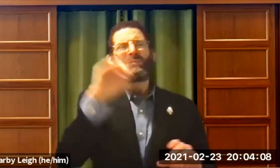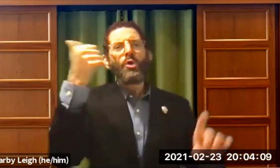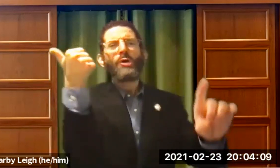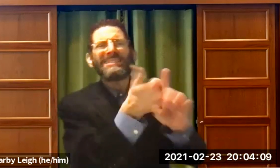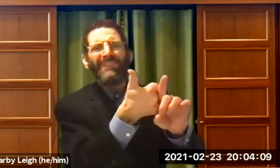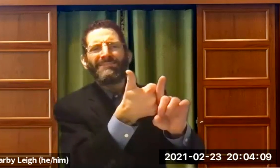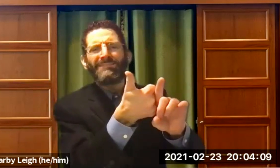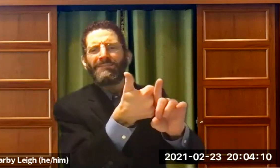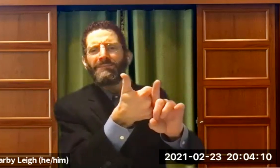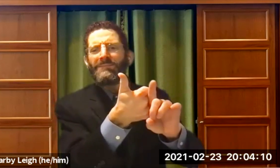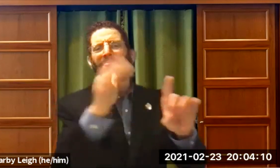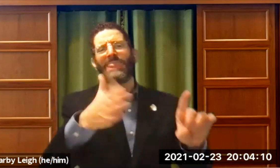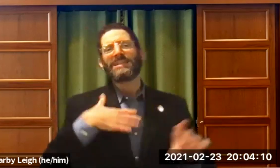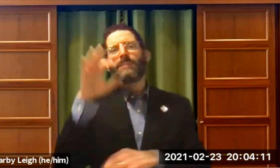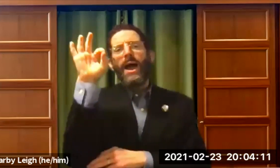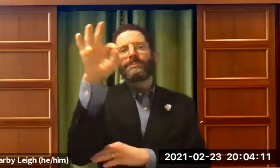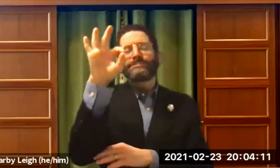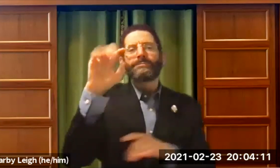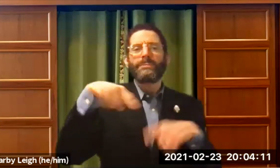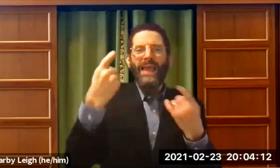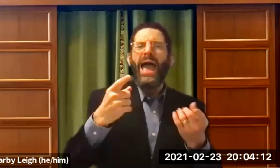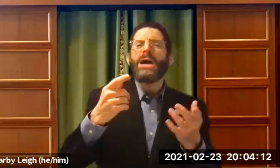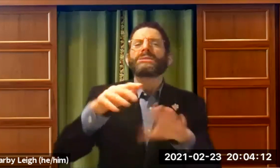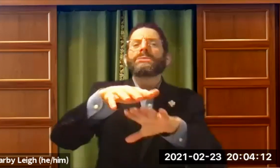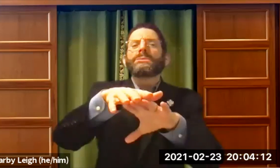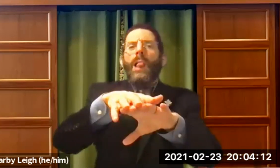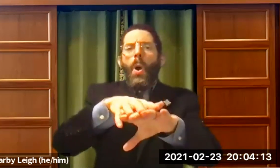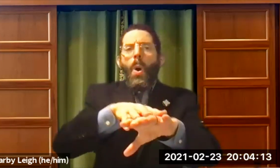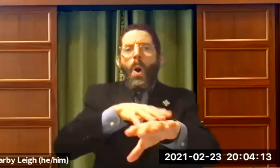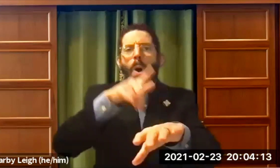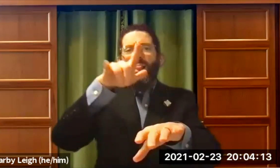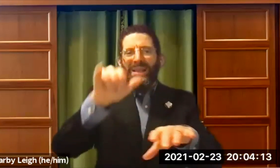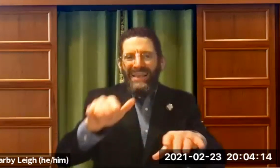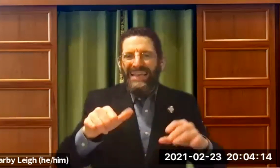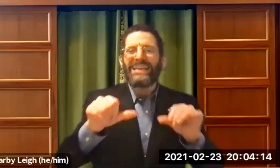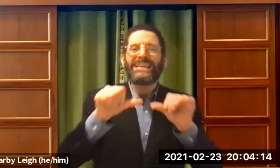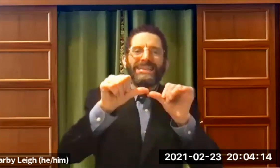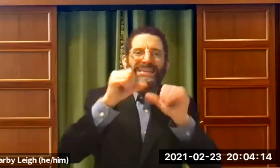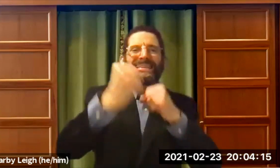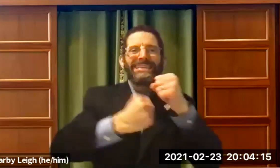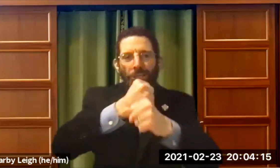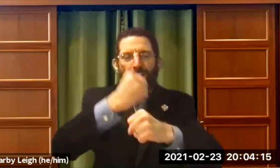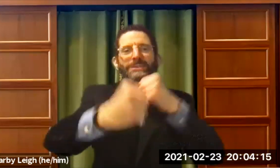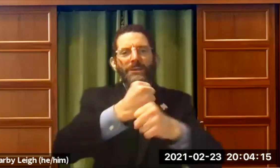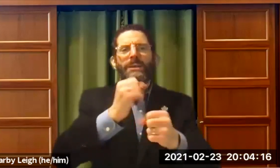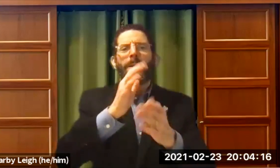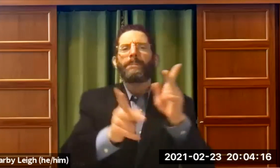The benefit is to them. That's what I'm preaching. And slowly, slowly